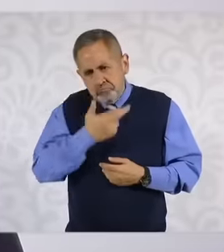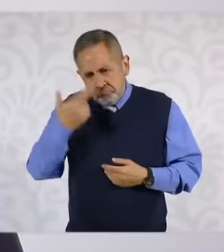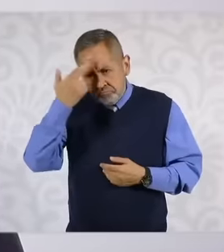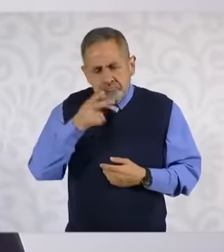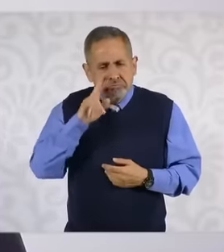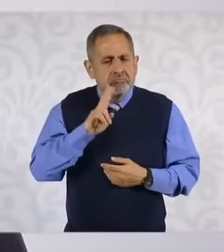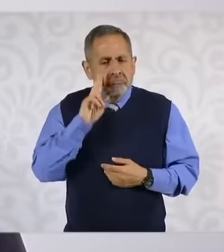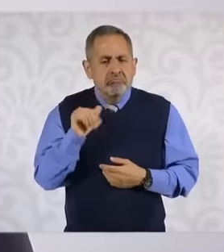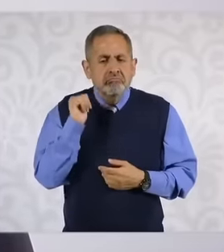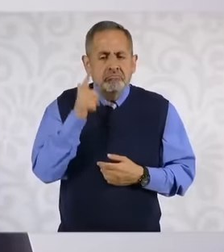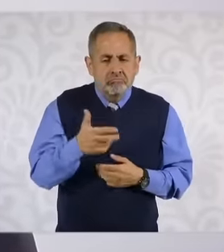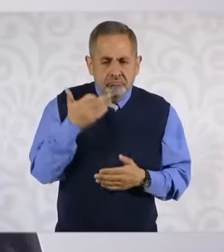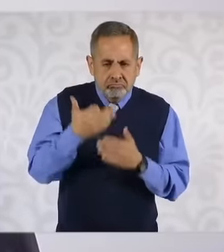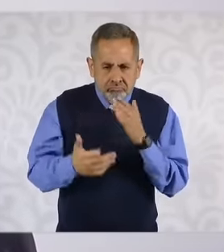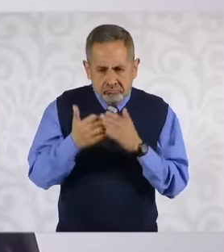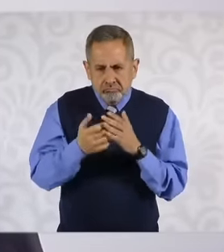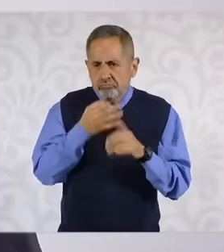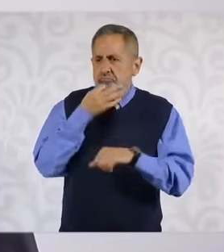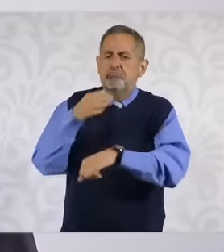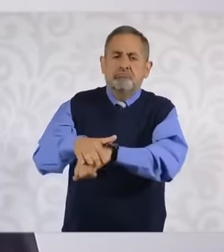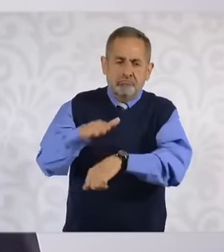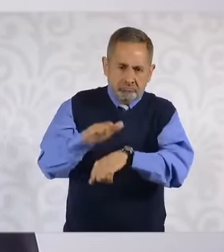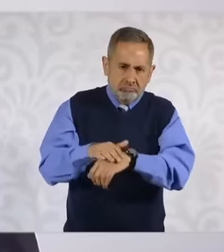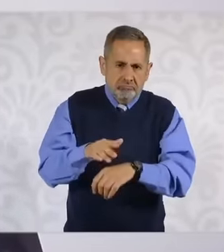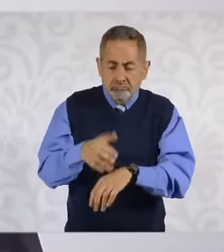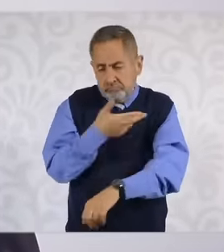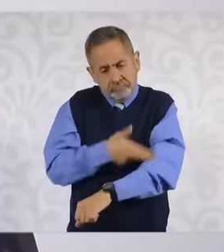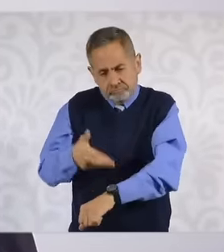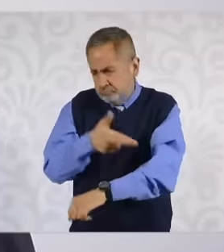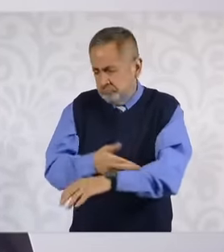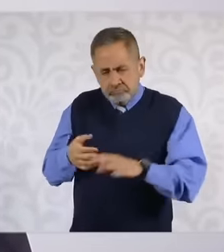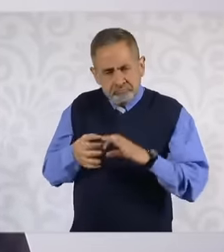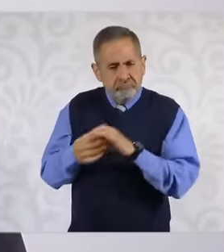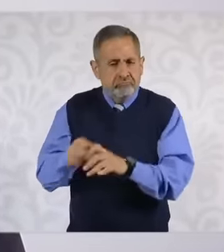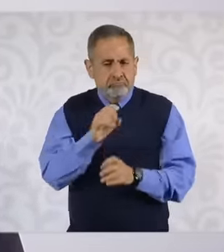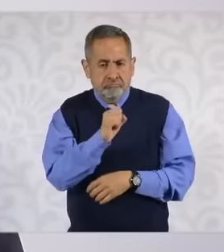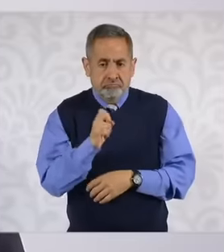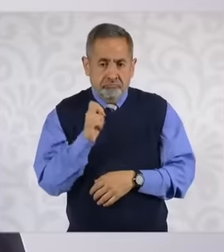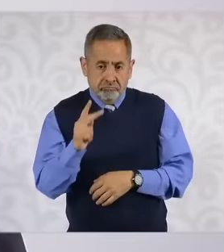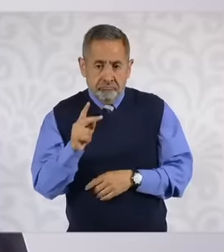delay but I can tell you that there is great cooperation from the last administration